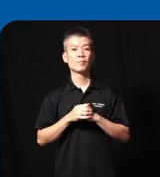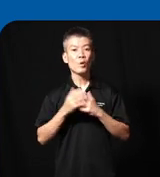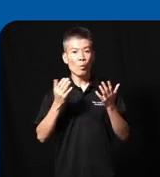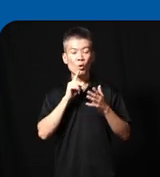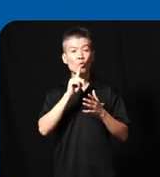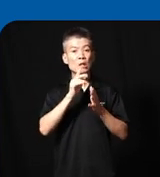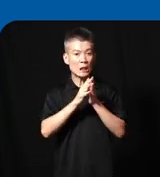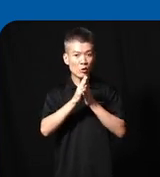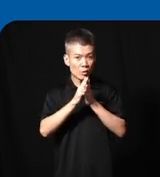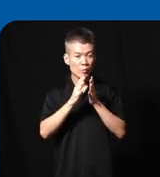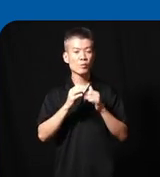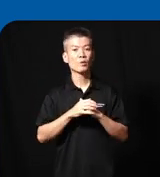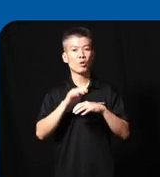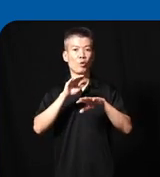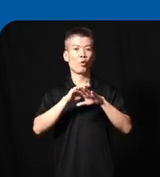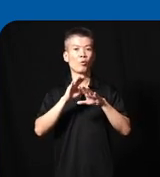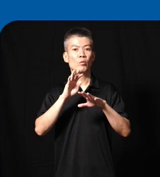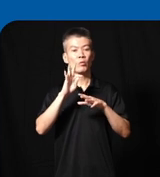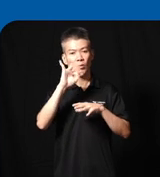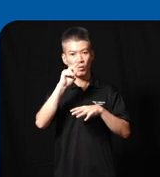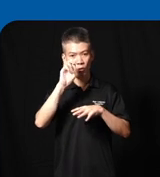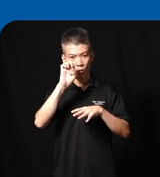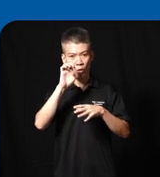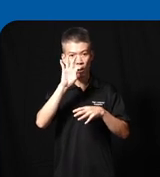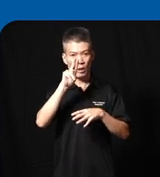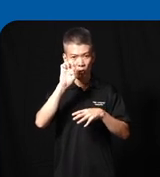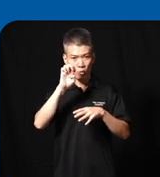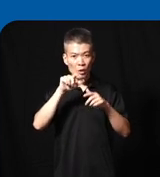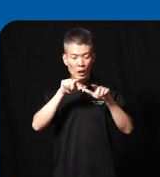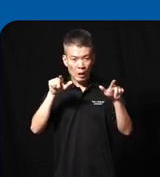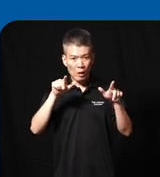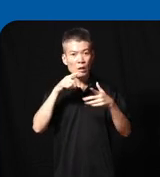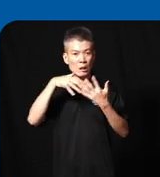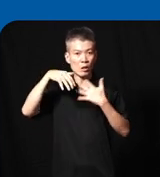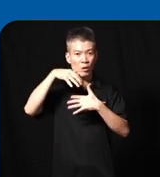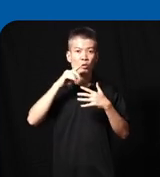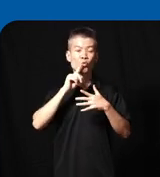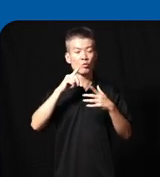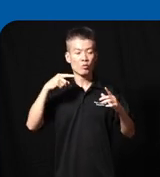interesting too is that on a fine tuned level these interactions are actually deeply complex